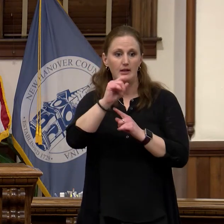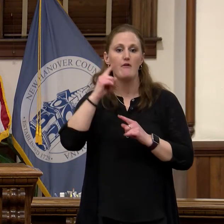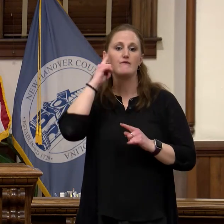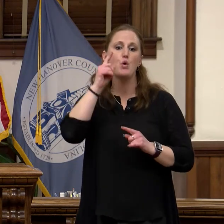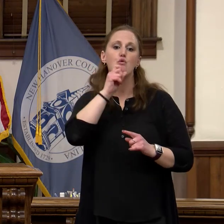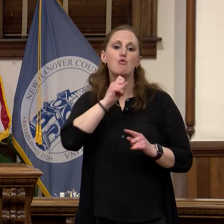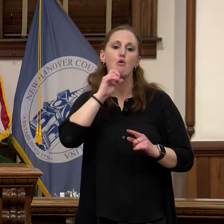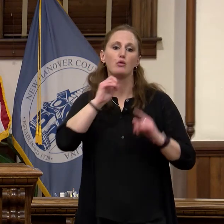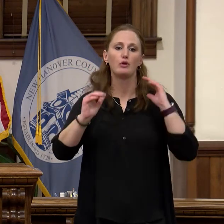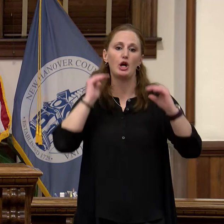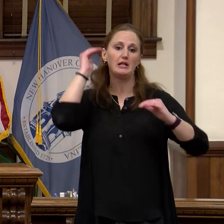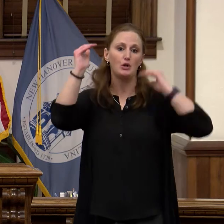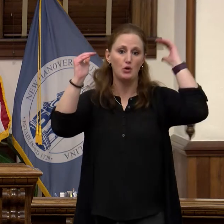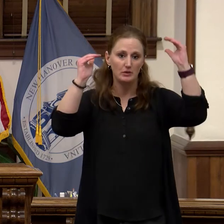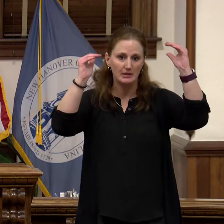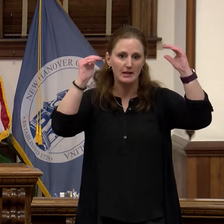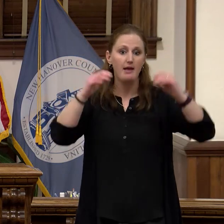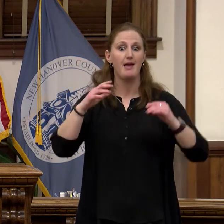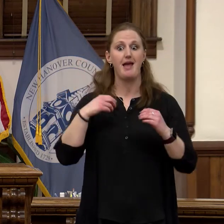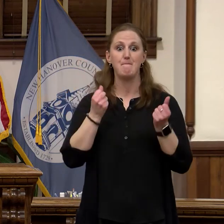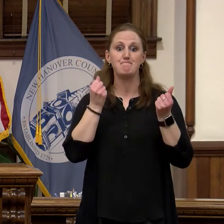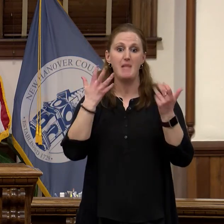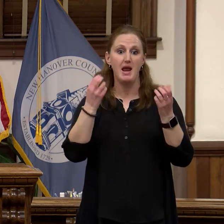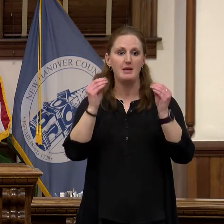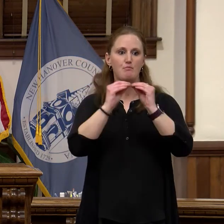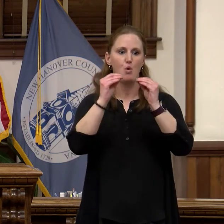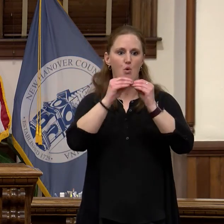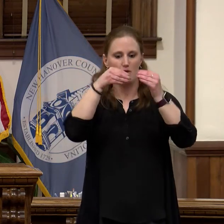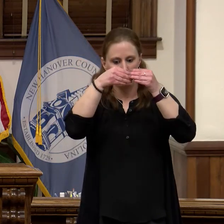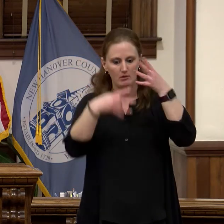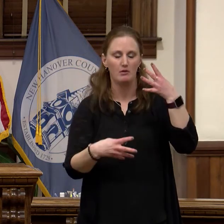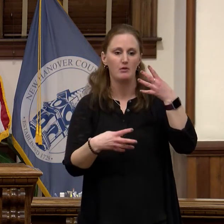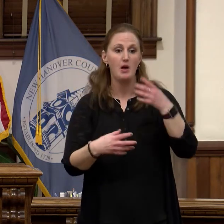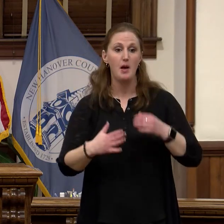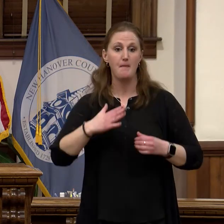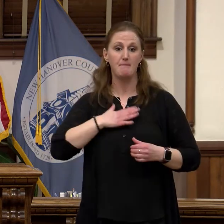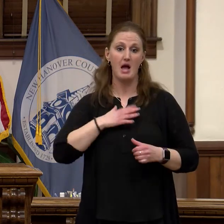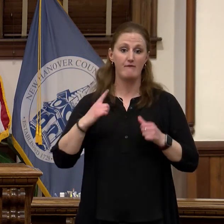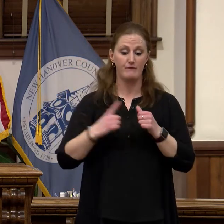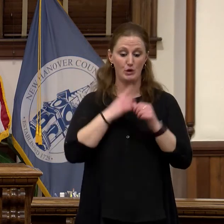aging population and more. My initial service for this plan is on food and